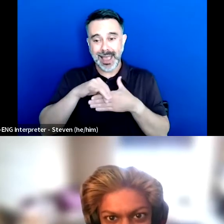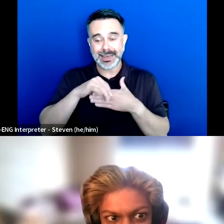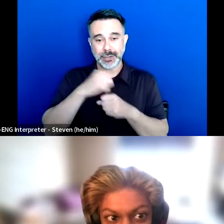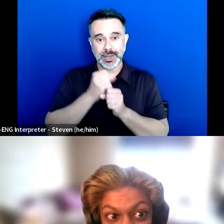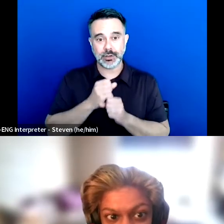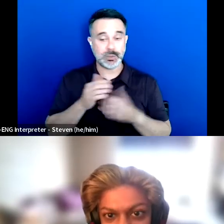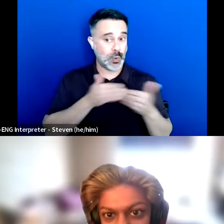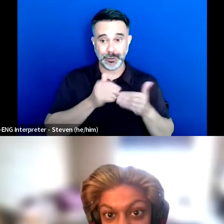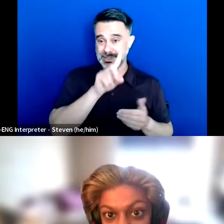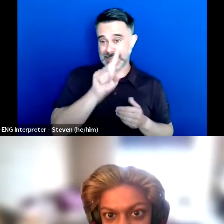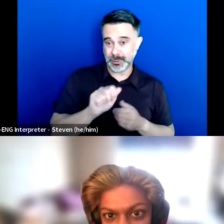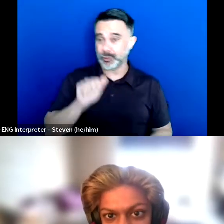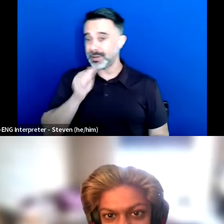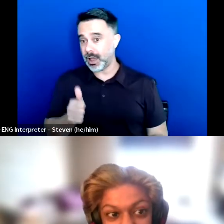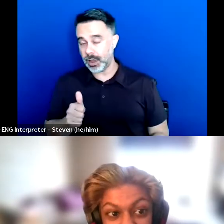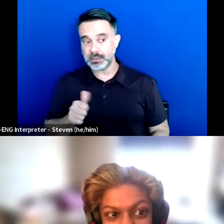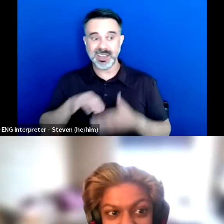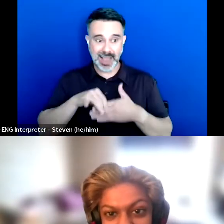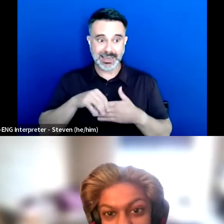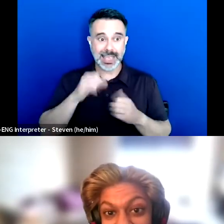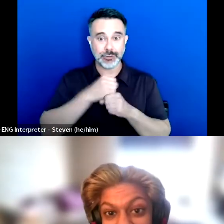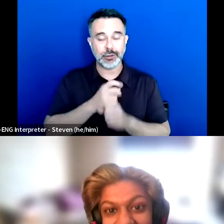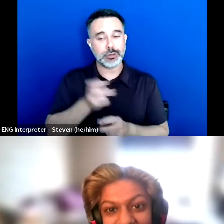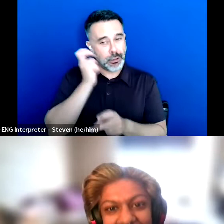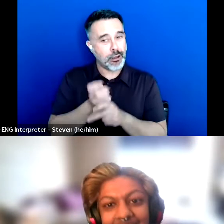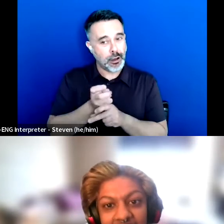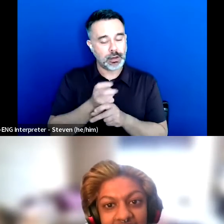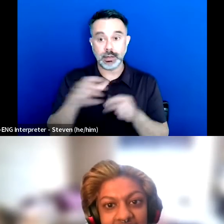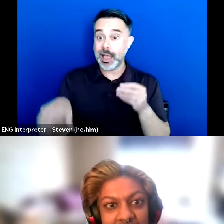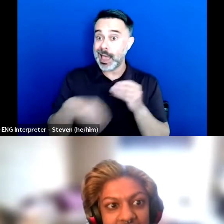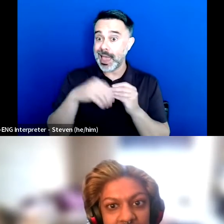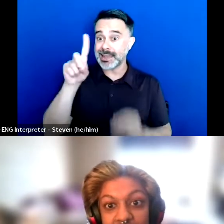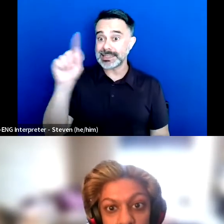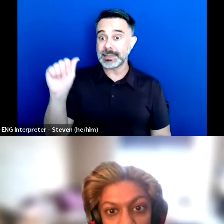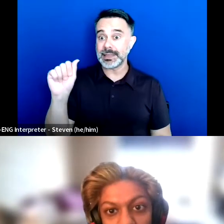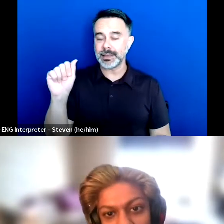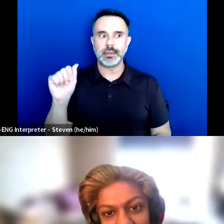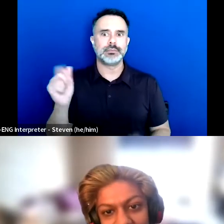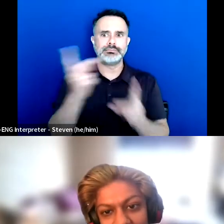Being a content creator is hard when you add disability, it's even more complicated.